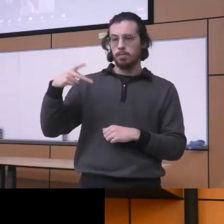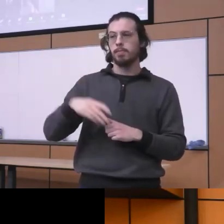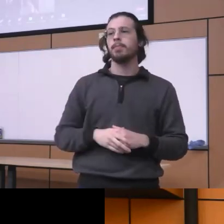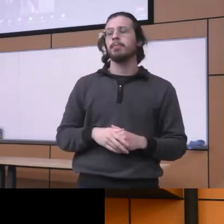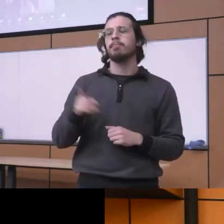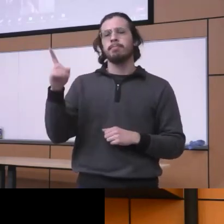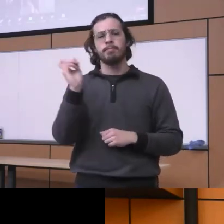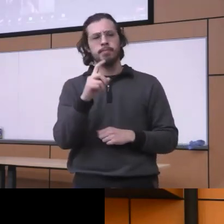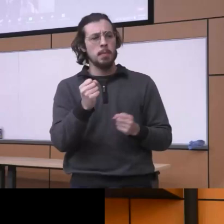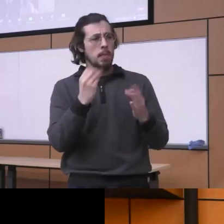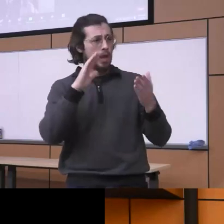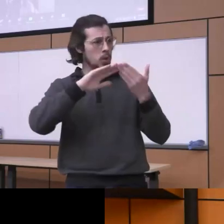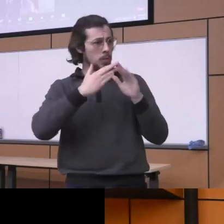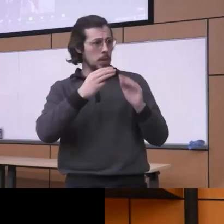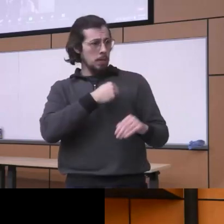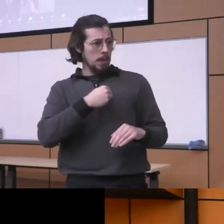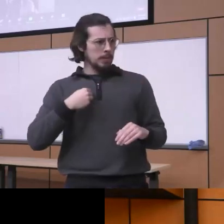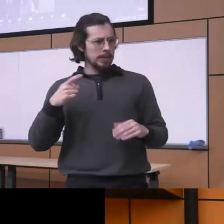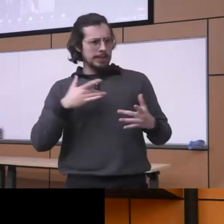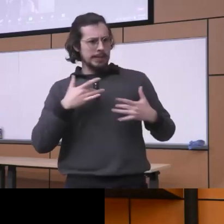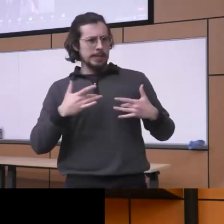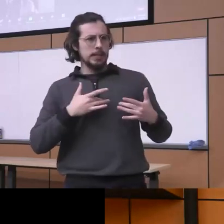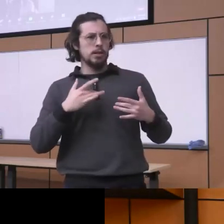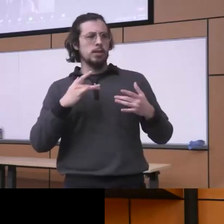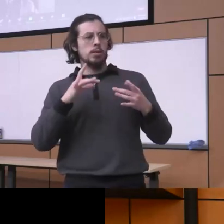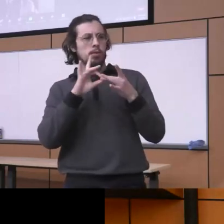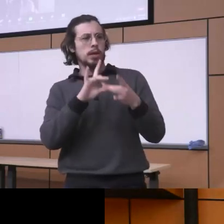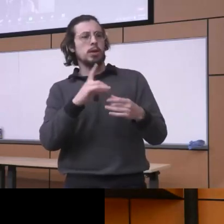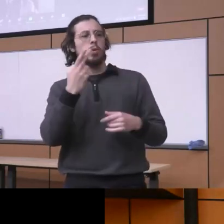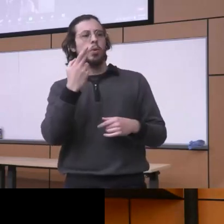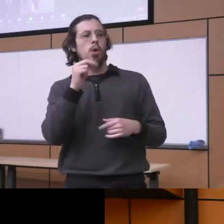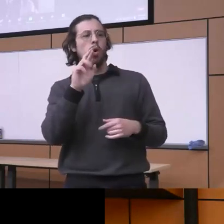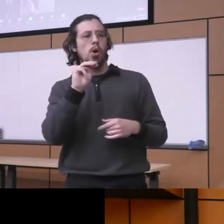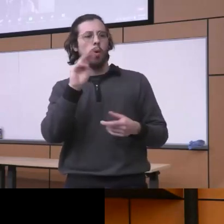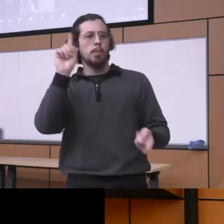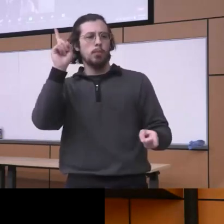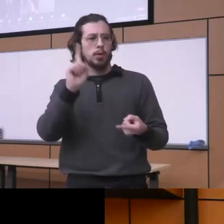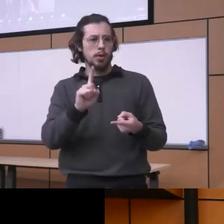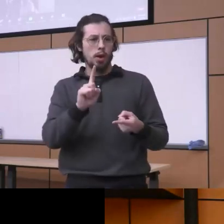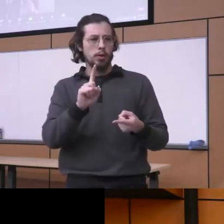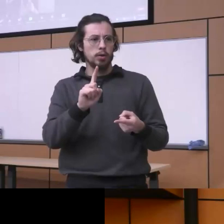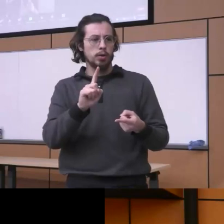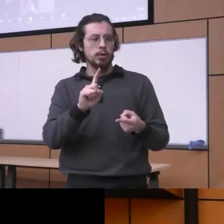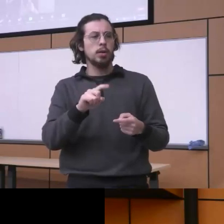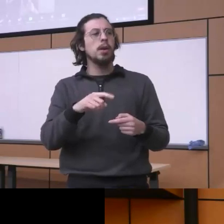expressed concerns about harm reduction efforts as continuing or encouraging addictive behaviors